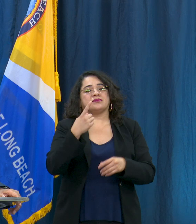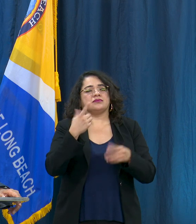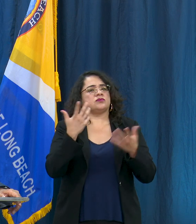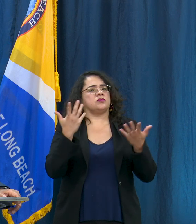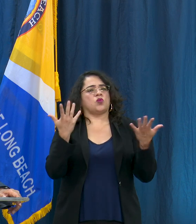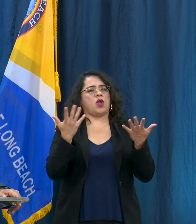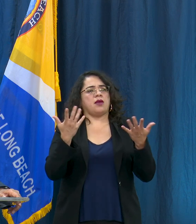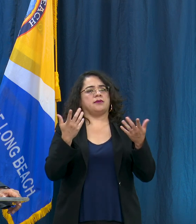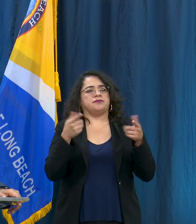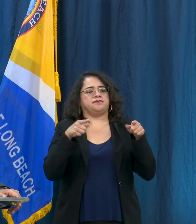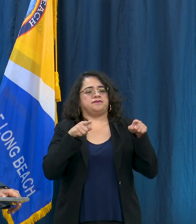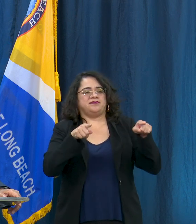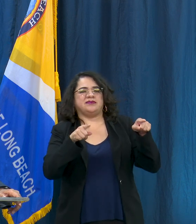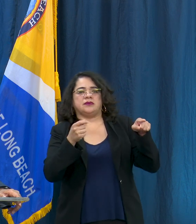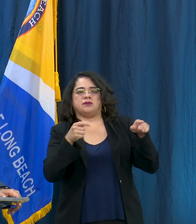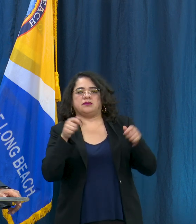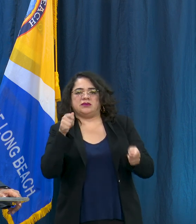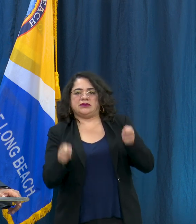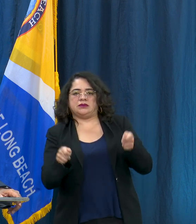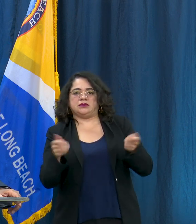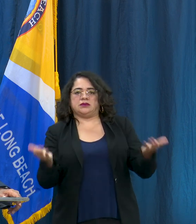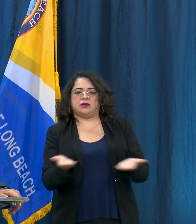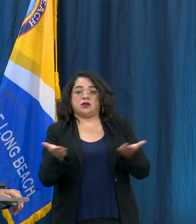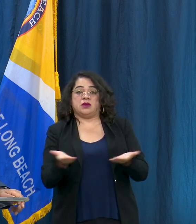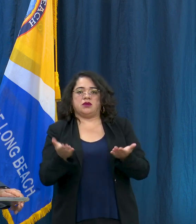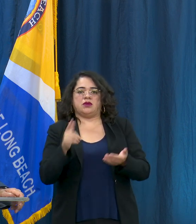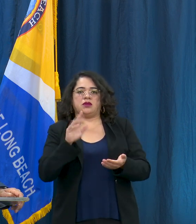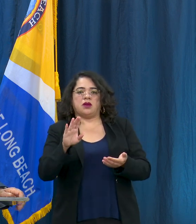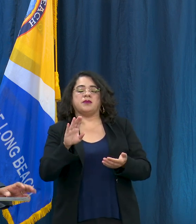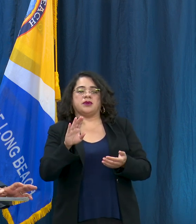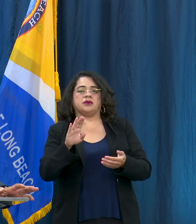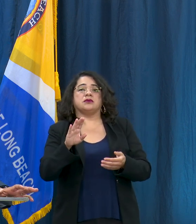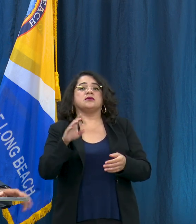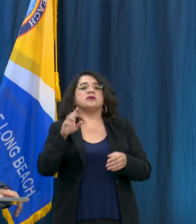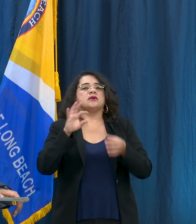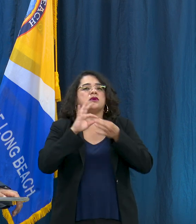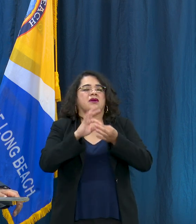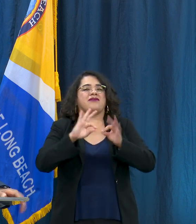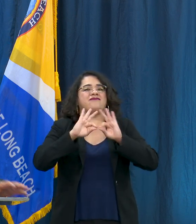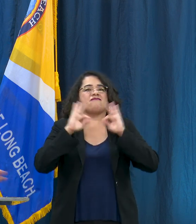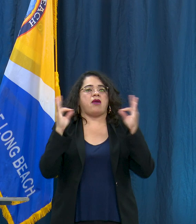is there are some changes for families. Now this is not for